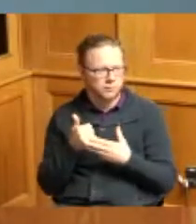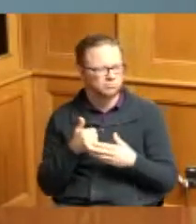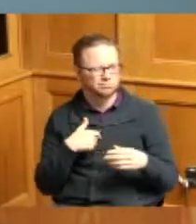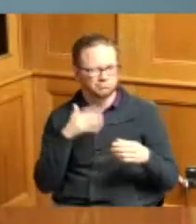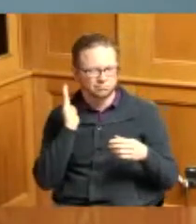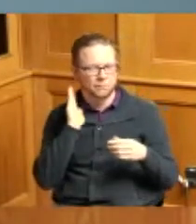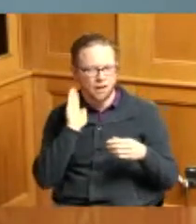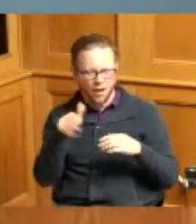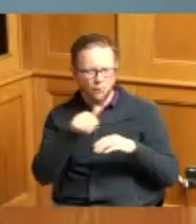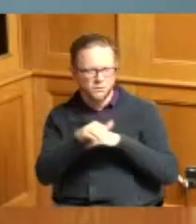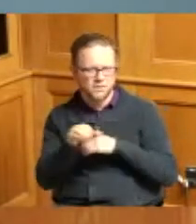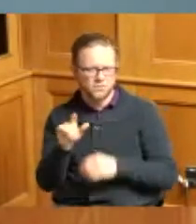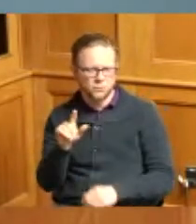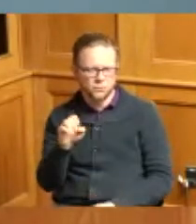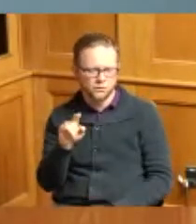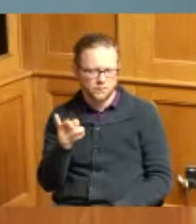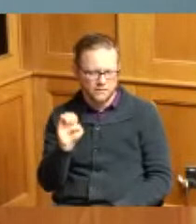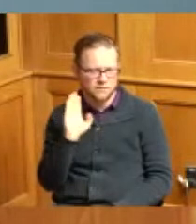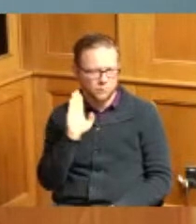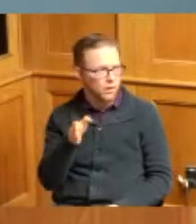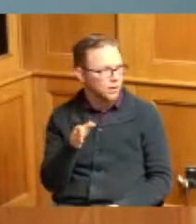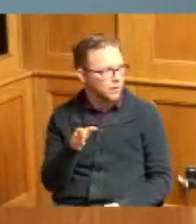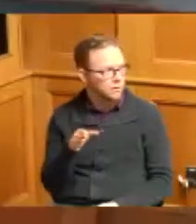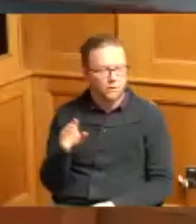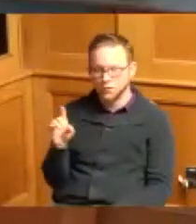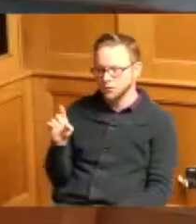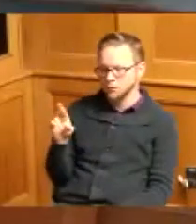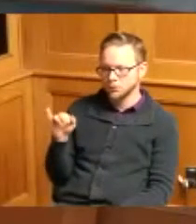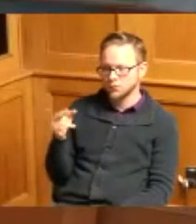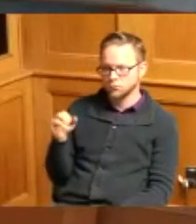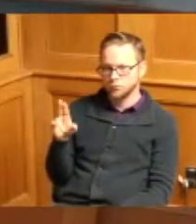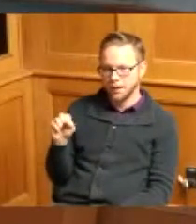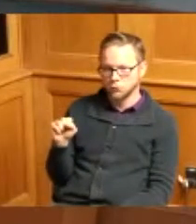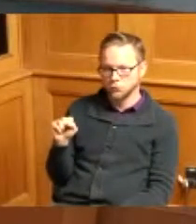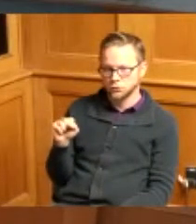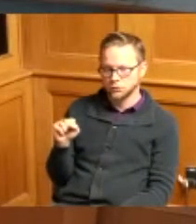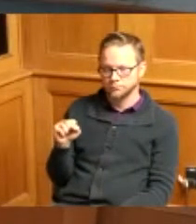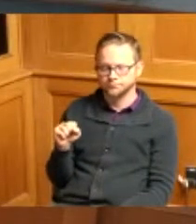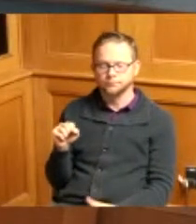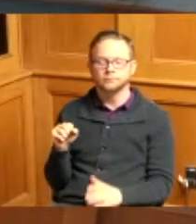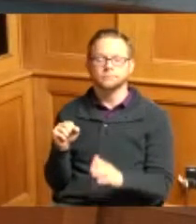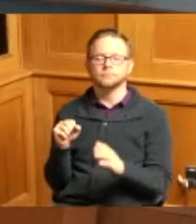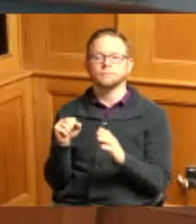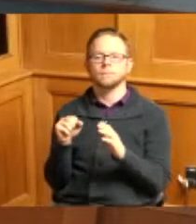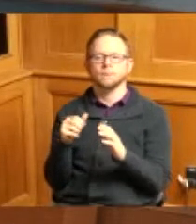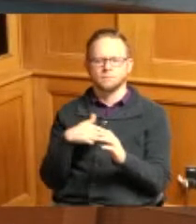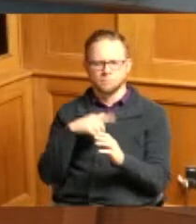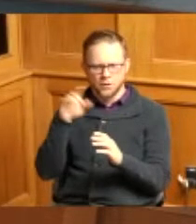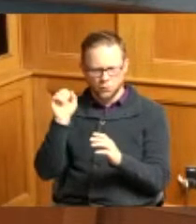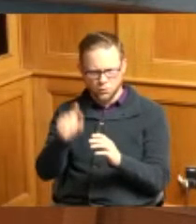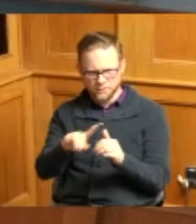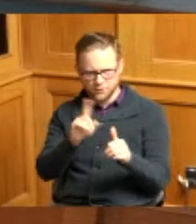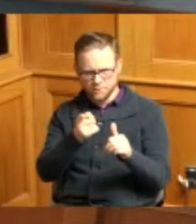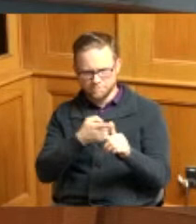this afternoon so Commissioner Driehaus yeah so I have a question for the first speaker because